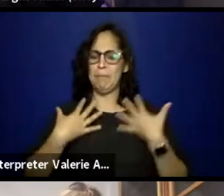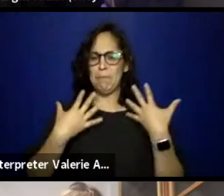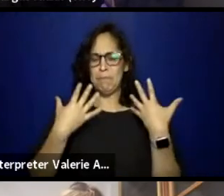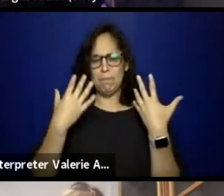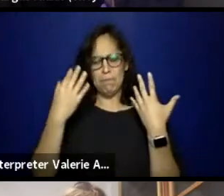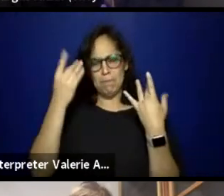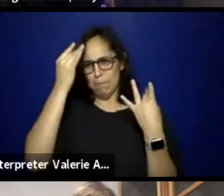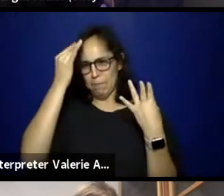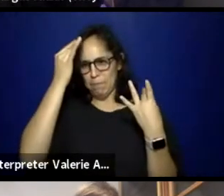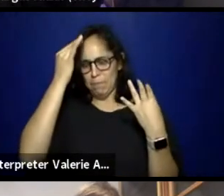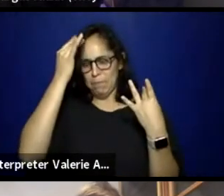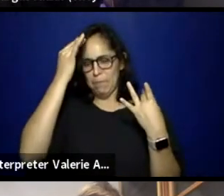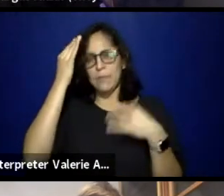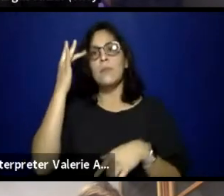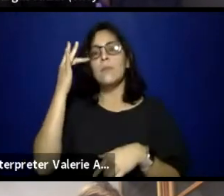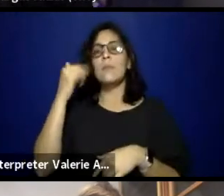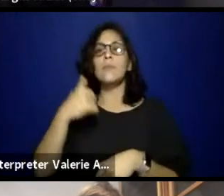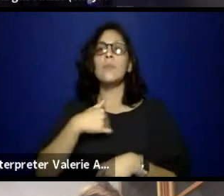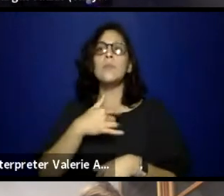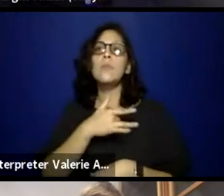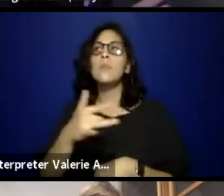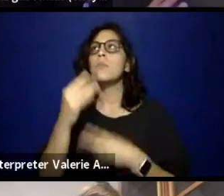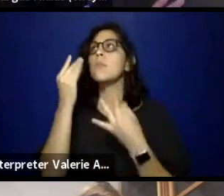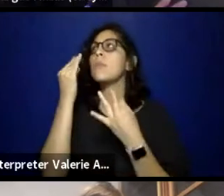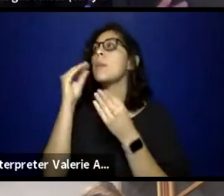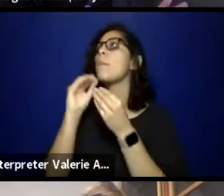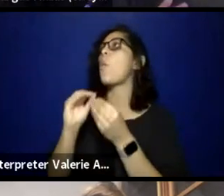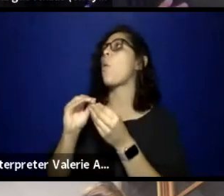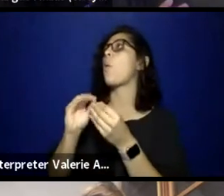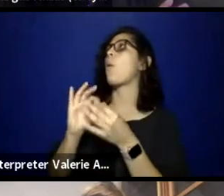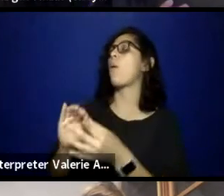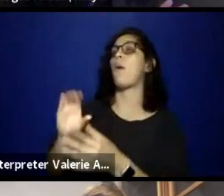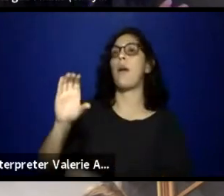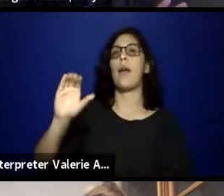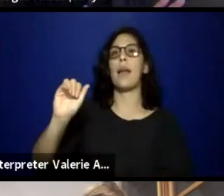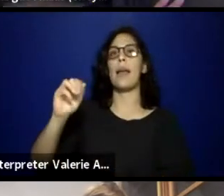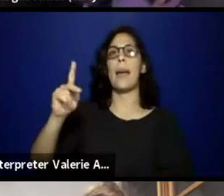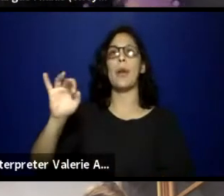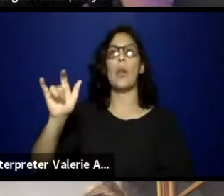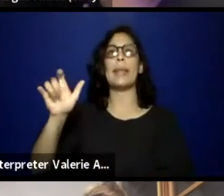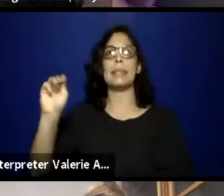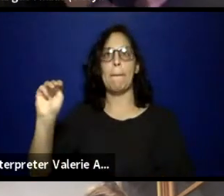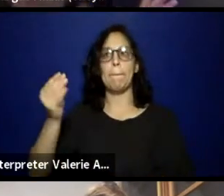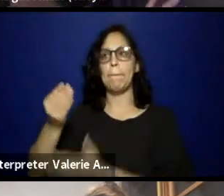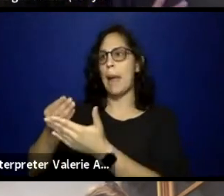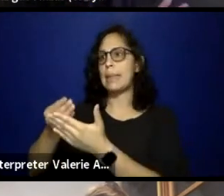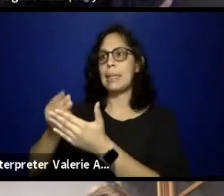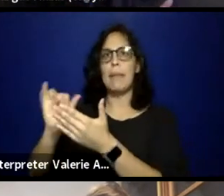I think a lot about like capitalism and how we have to literally survive. So when we talk about this coalition building,